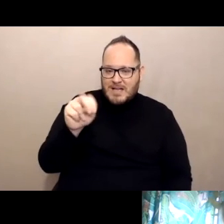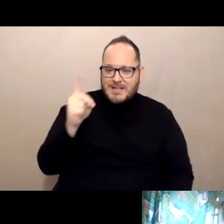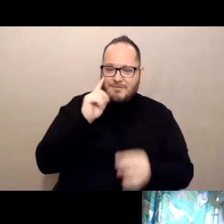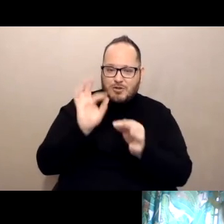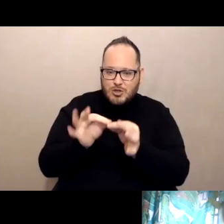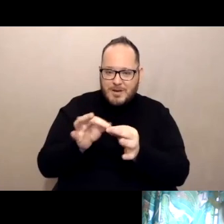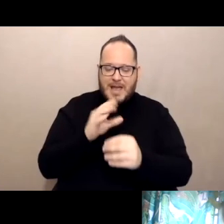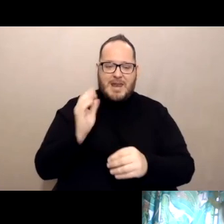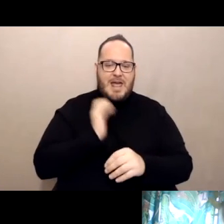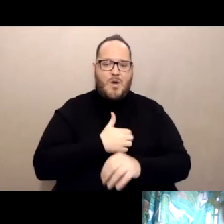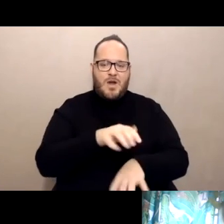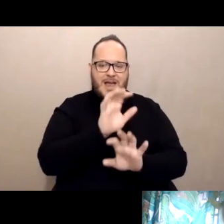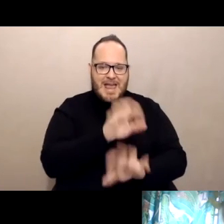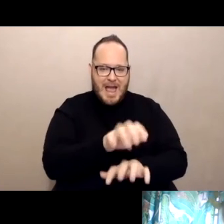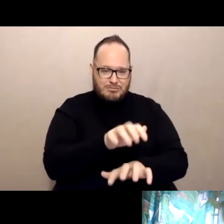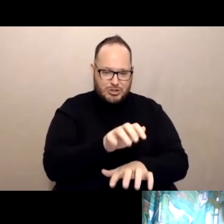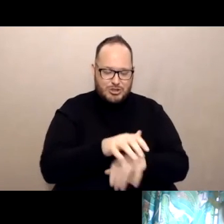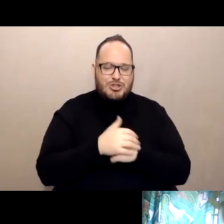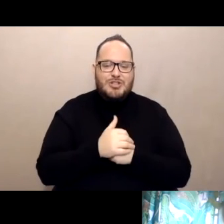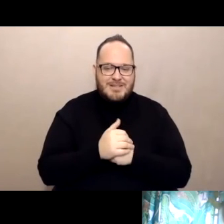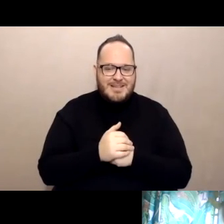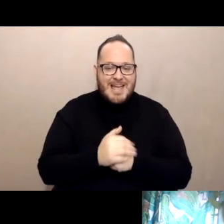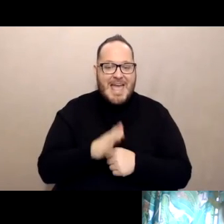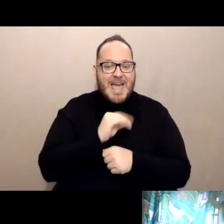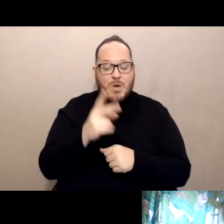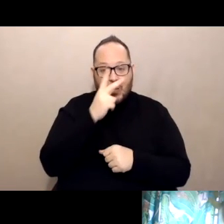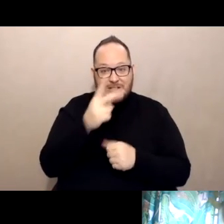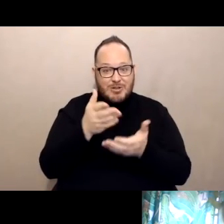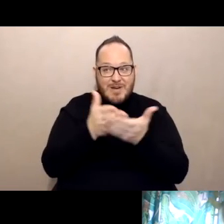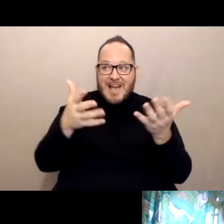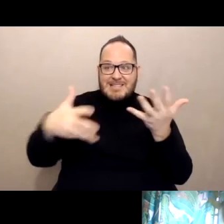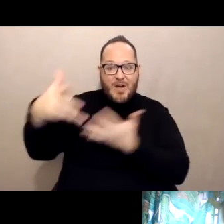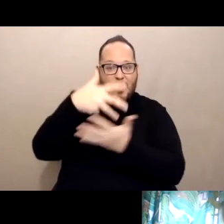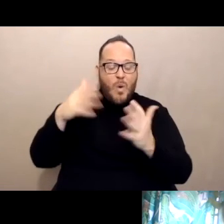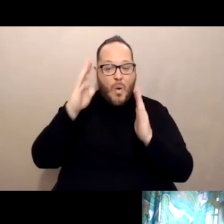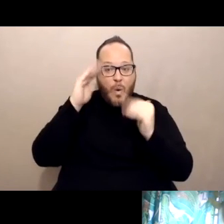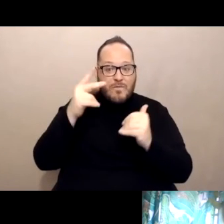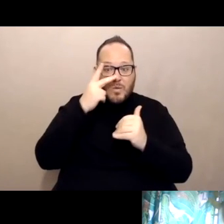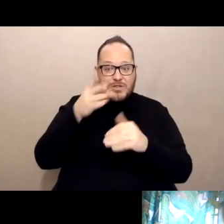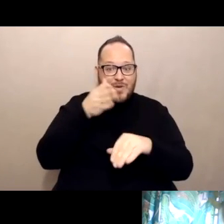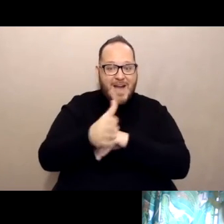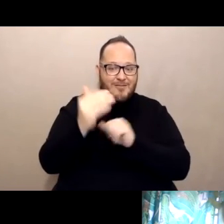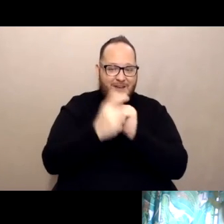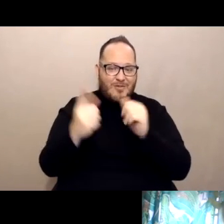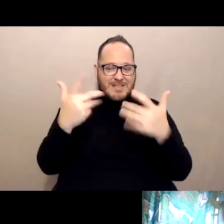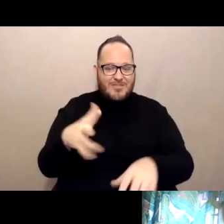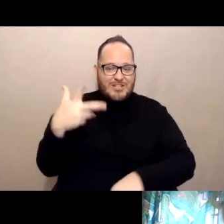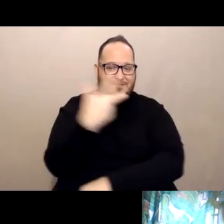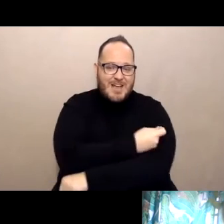for captioning, and we'll see you all out there and hopefully we'll see you after everyone's vaccinated and we're out in the world again.